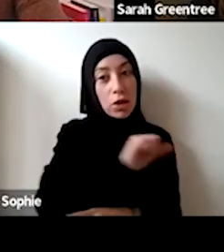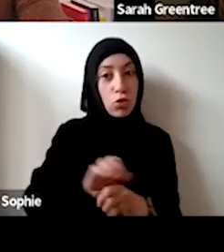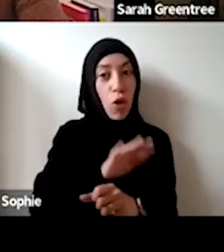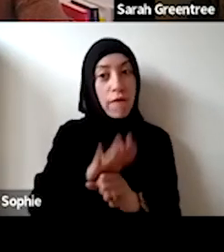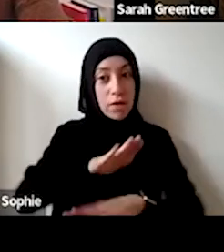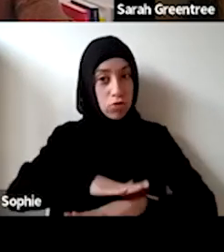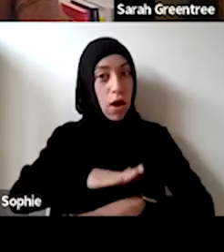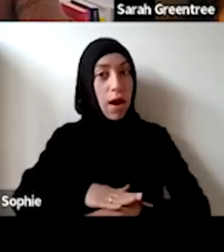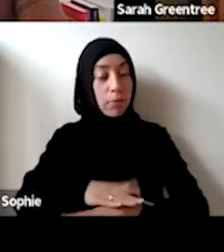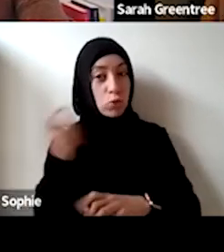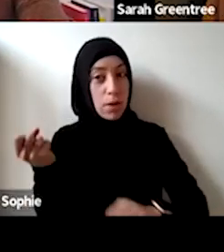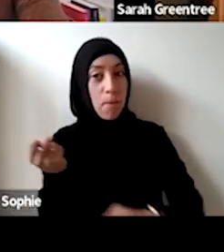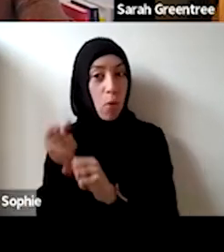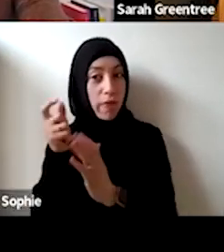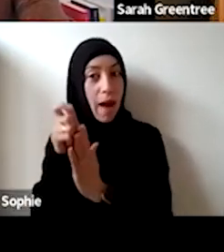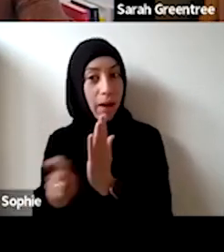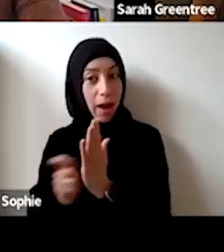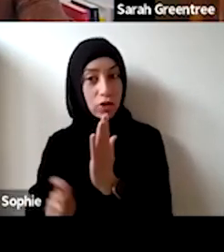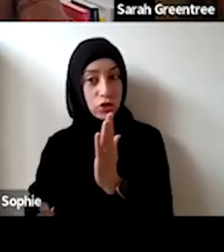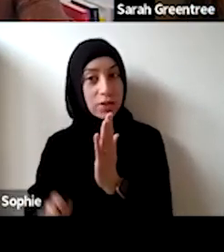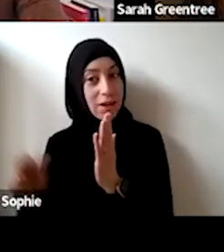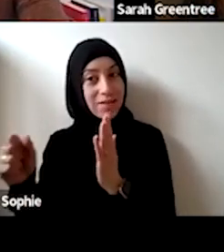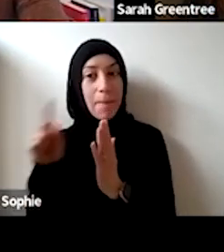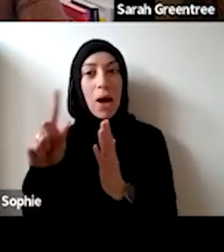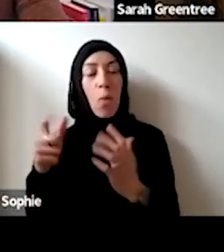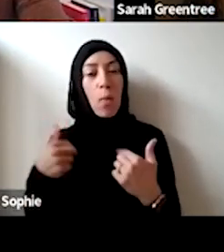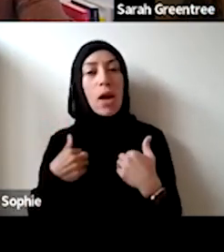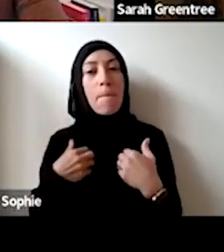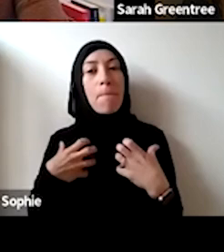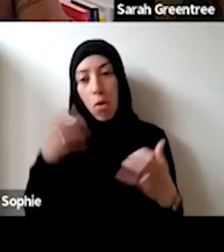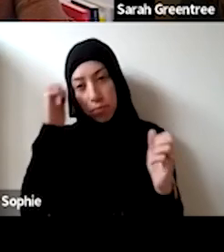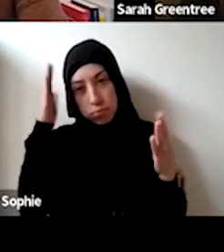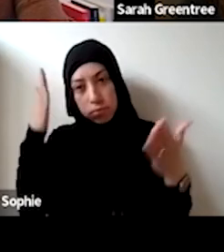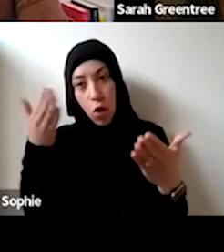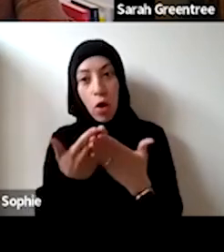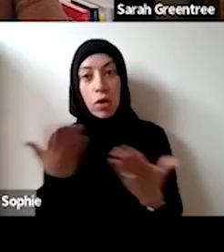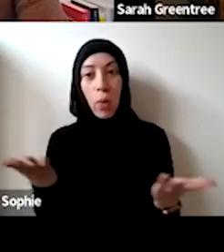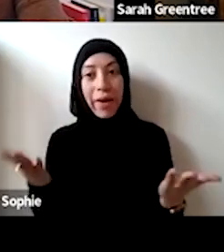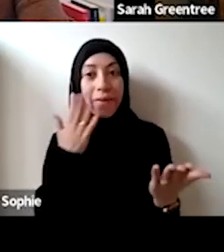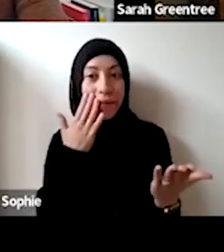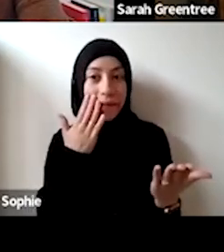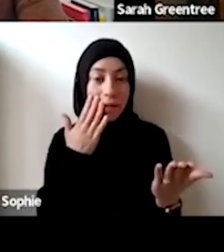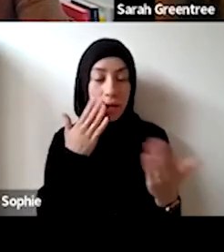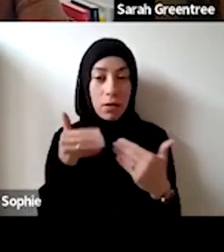We are very interested in what you want to do in the future, and you can use to support But it's really a a future focused application. material from previous works to support that application, but it is really a future focused application, so we're just really interested